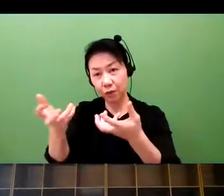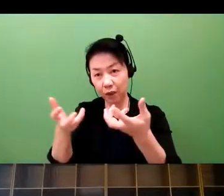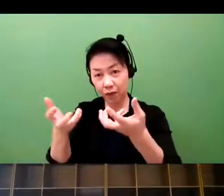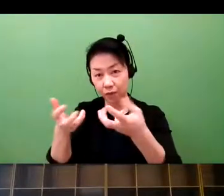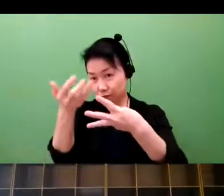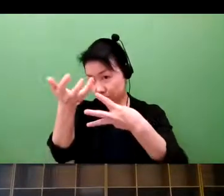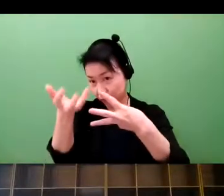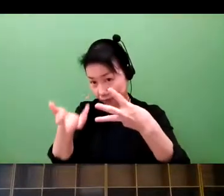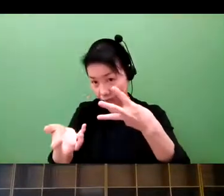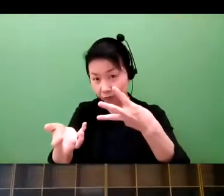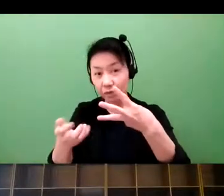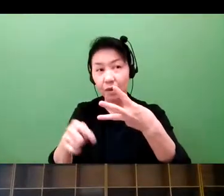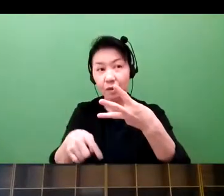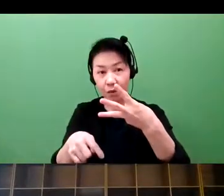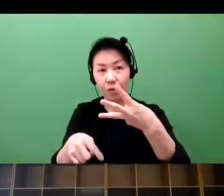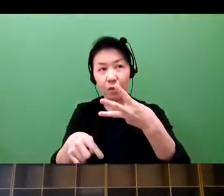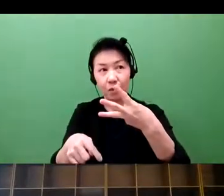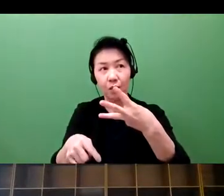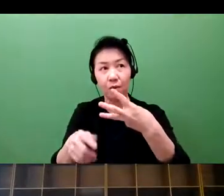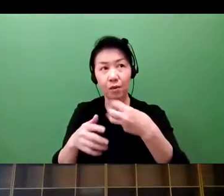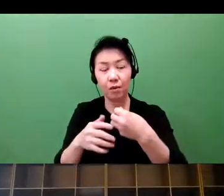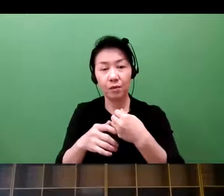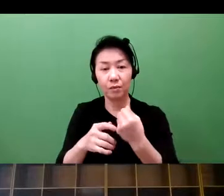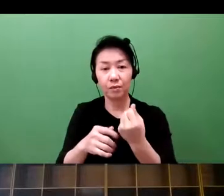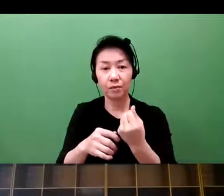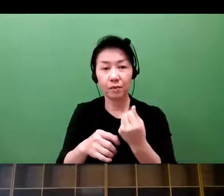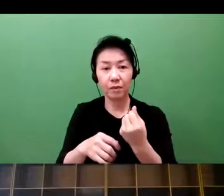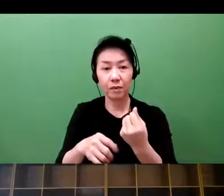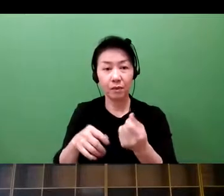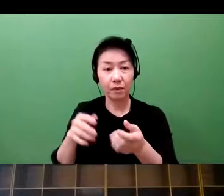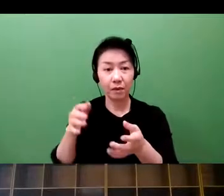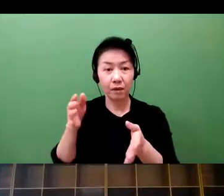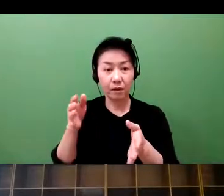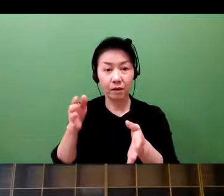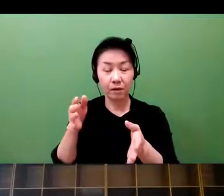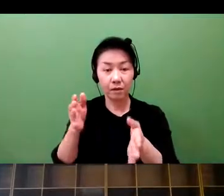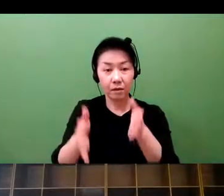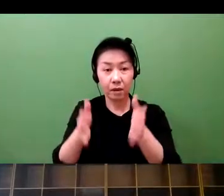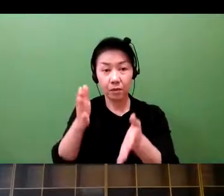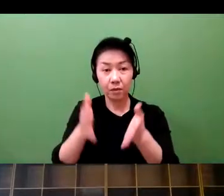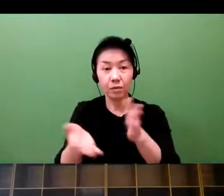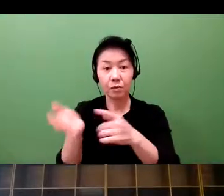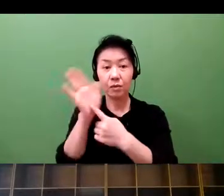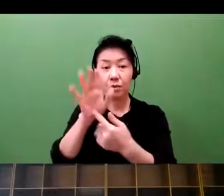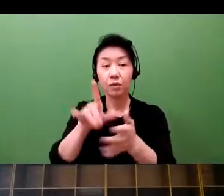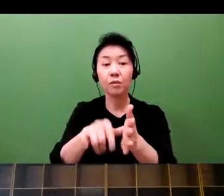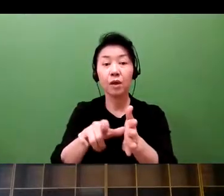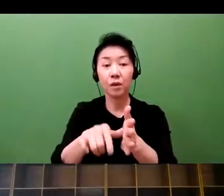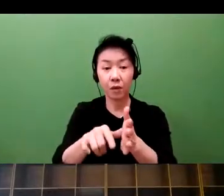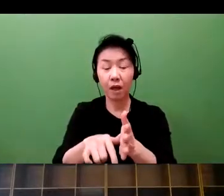our lives at one point in time. And we have services for self-care